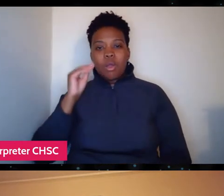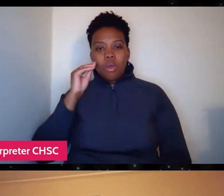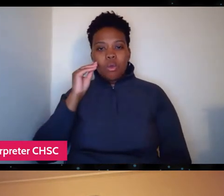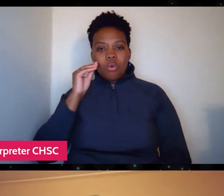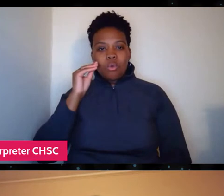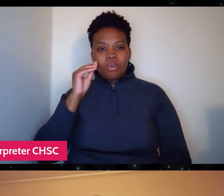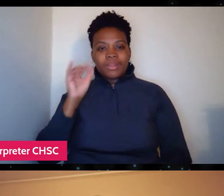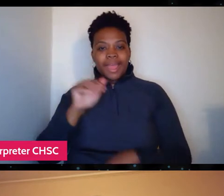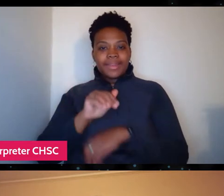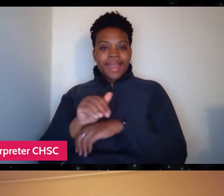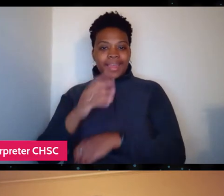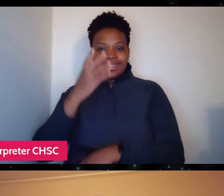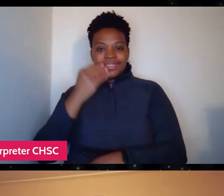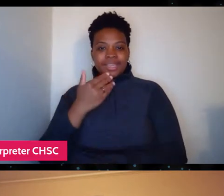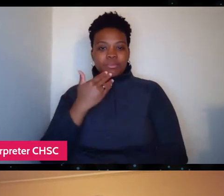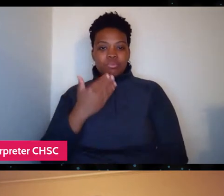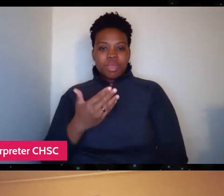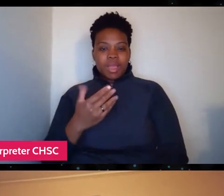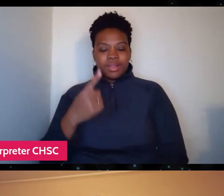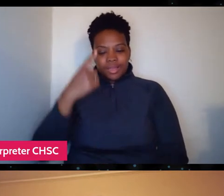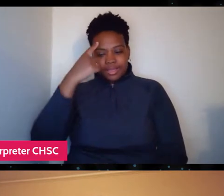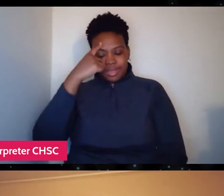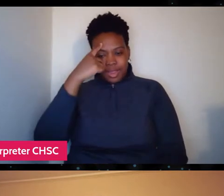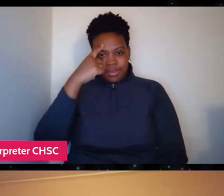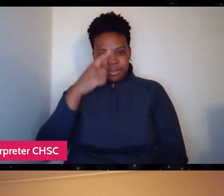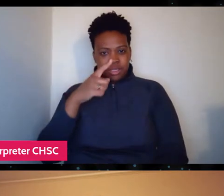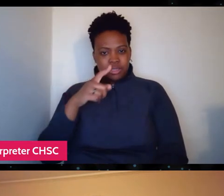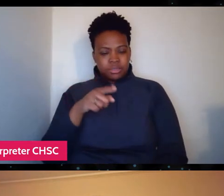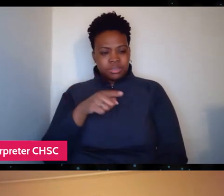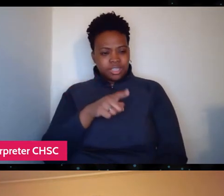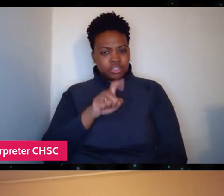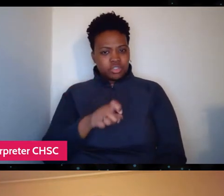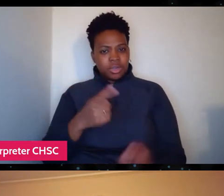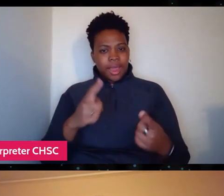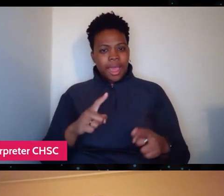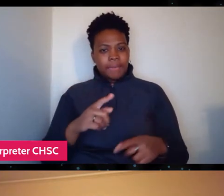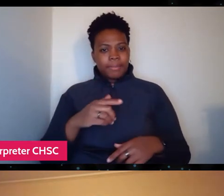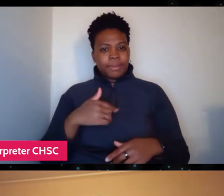and sleep well and think that this should be happening in a country like America.